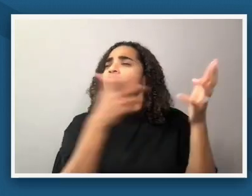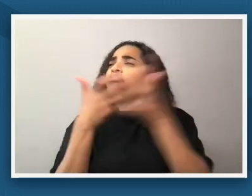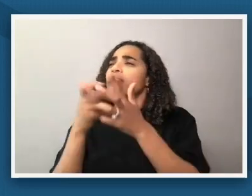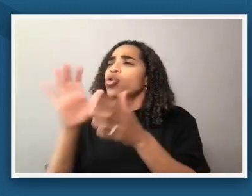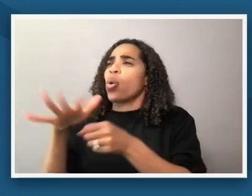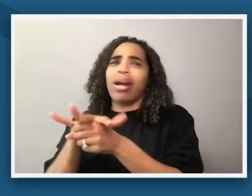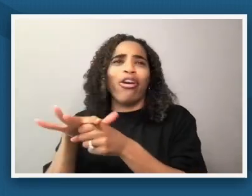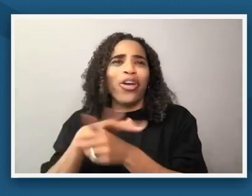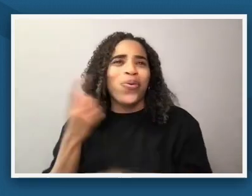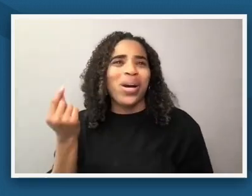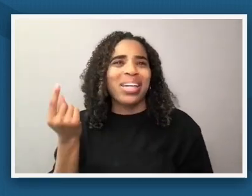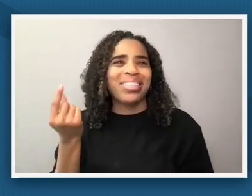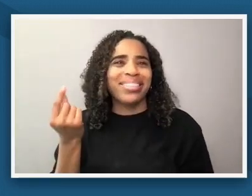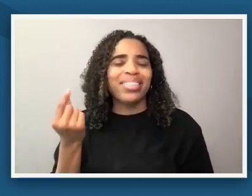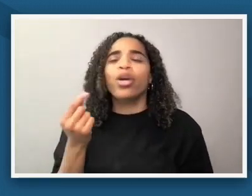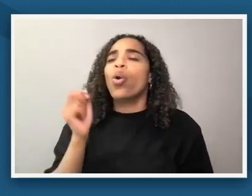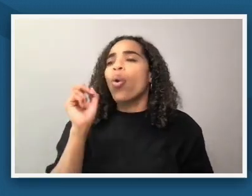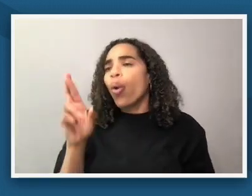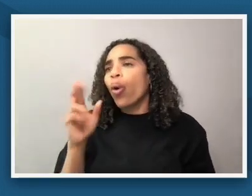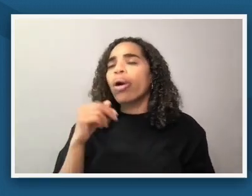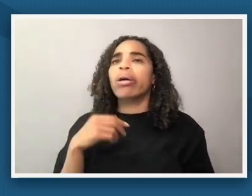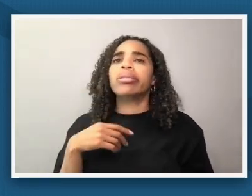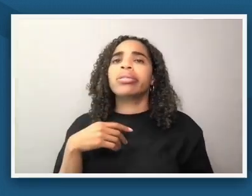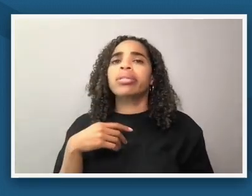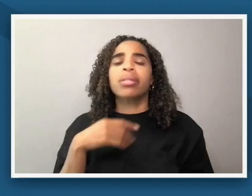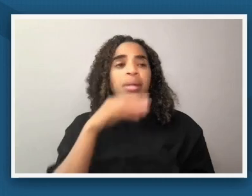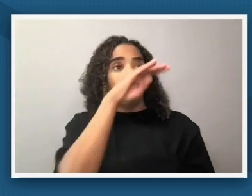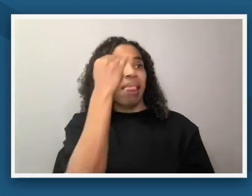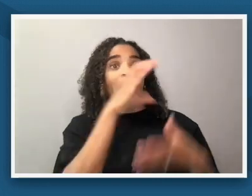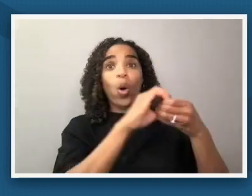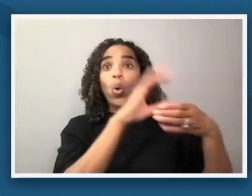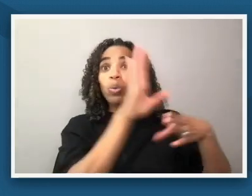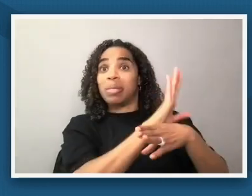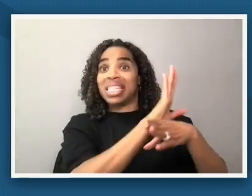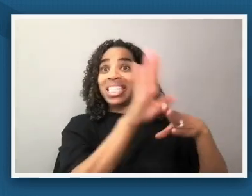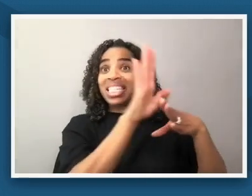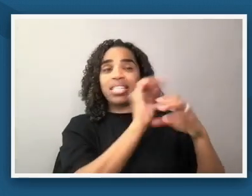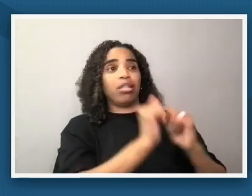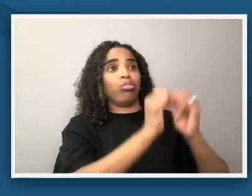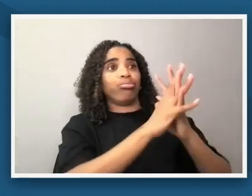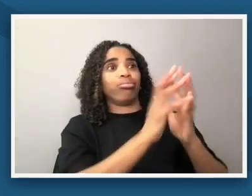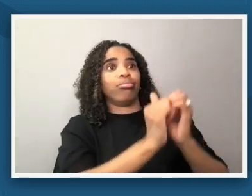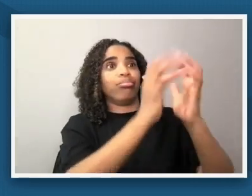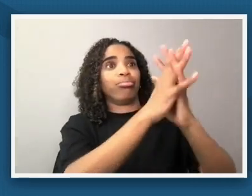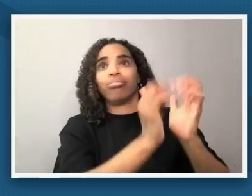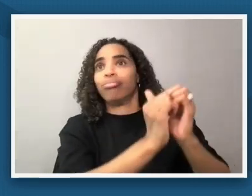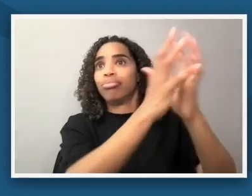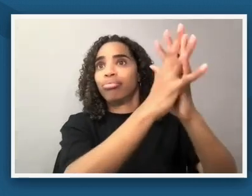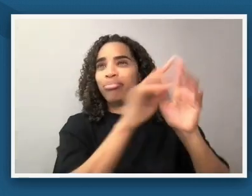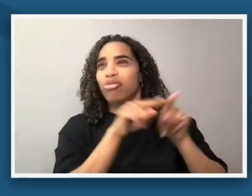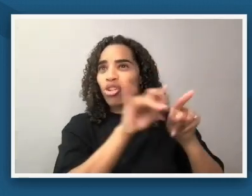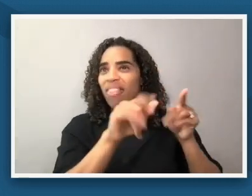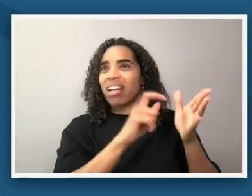looking for places where maybe there are black owned businesses that were started during the time period of reconstruction